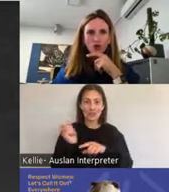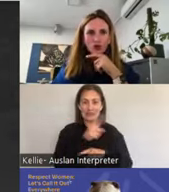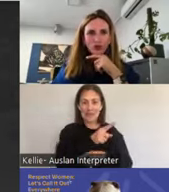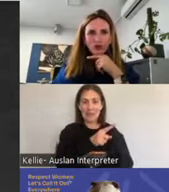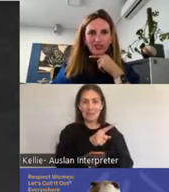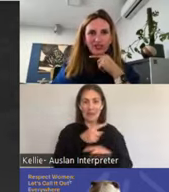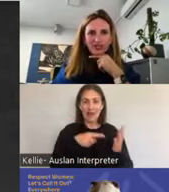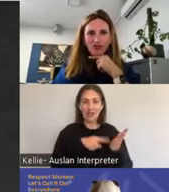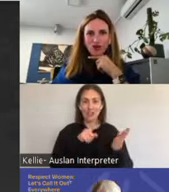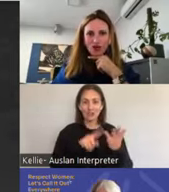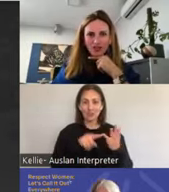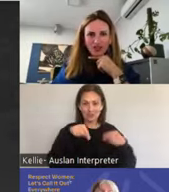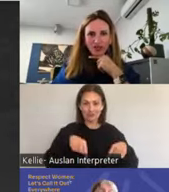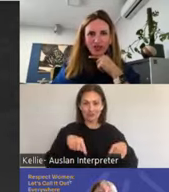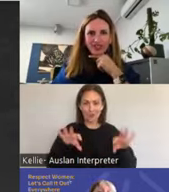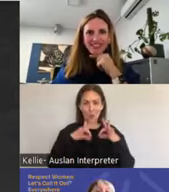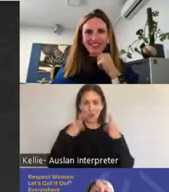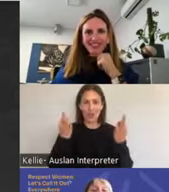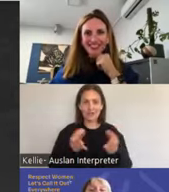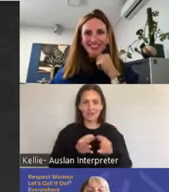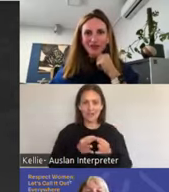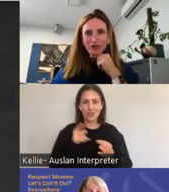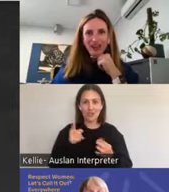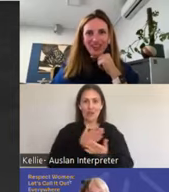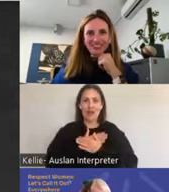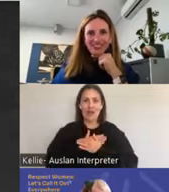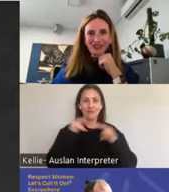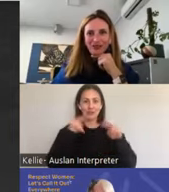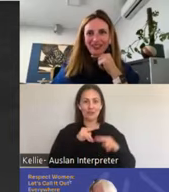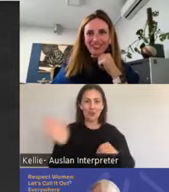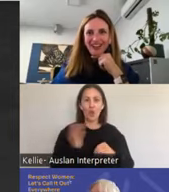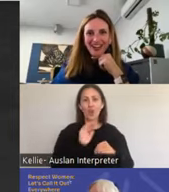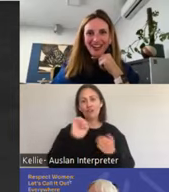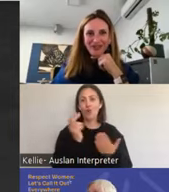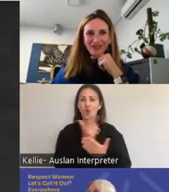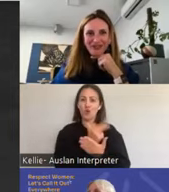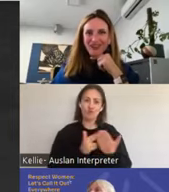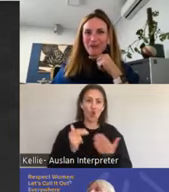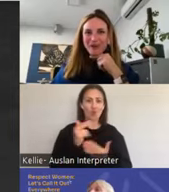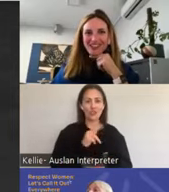multiple photos of clitorises from around the Loddon Mallee area that would be fabulous.